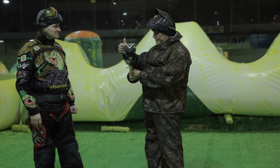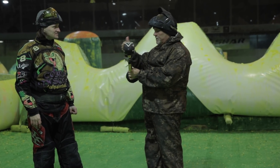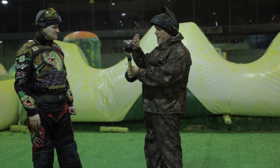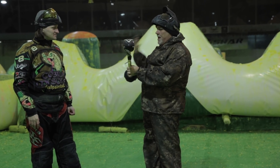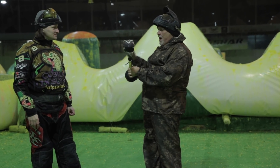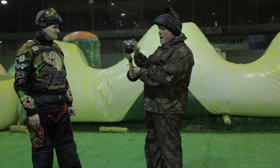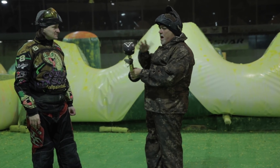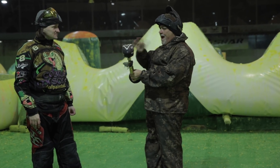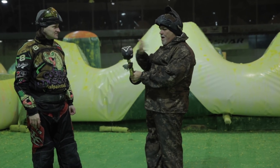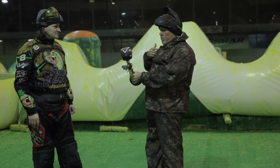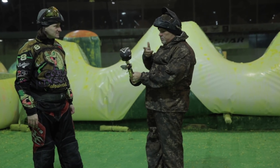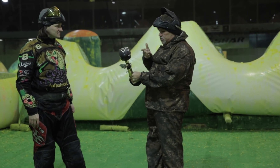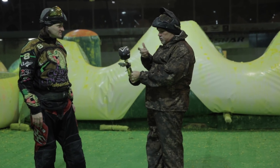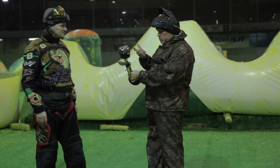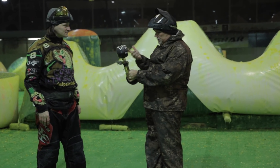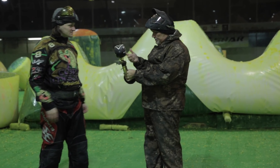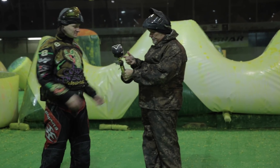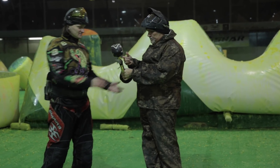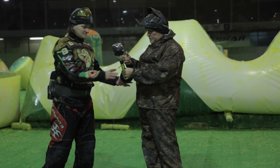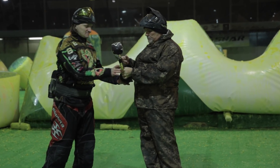Now, where’s the trigger?